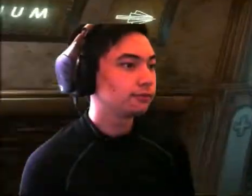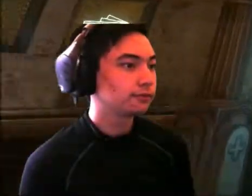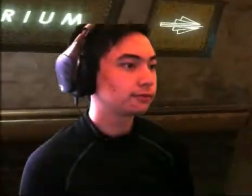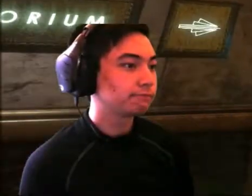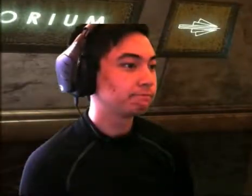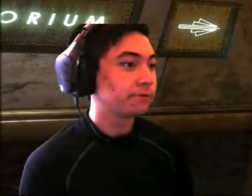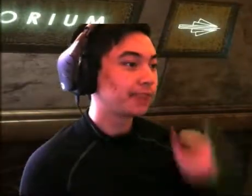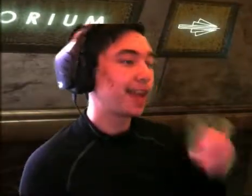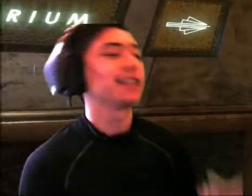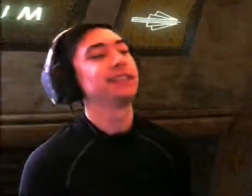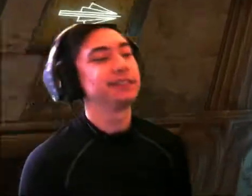Yeah, that one